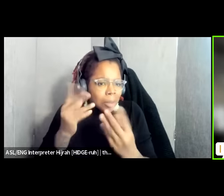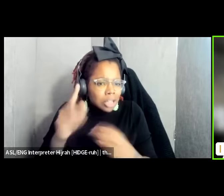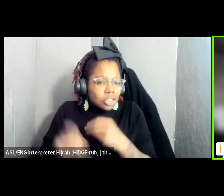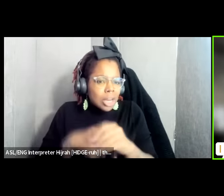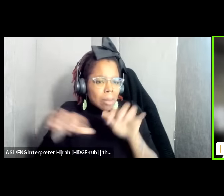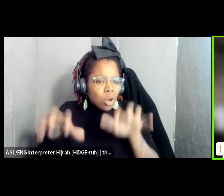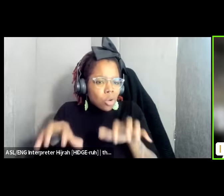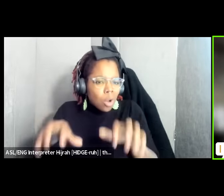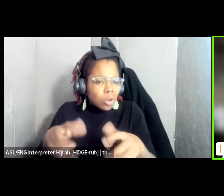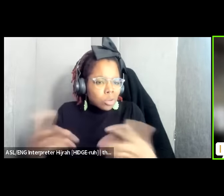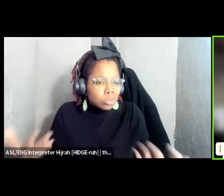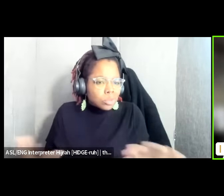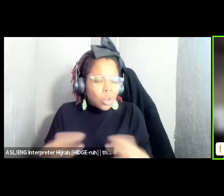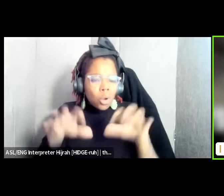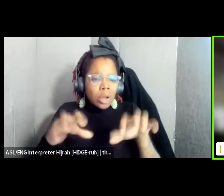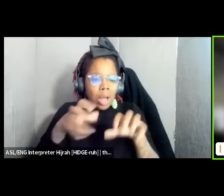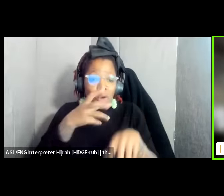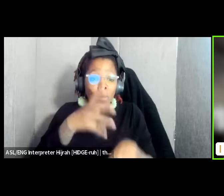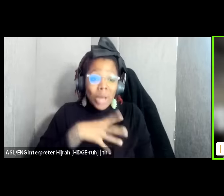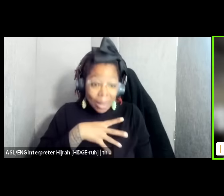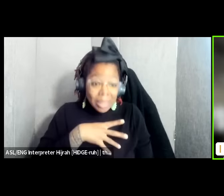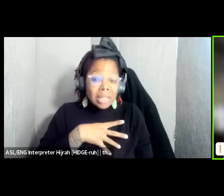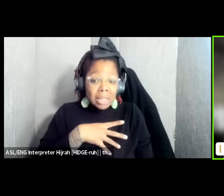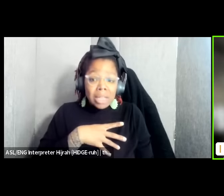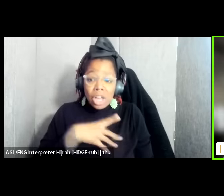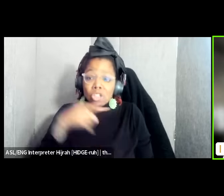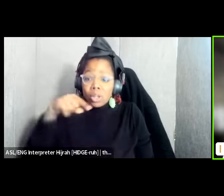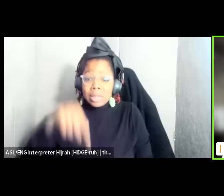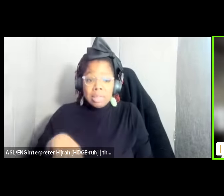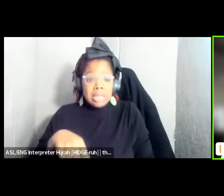The news briefly talks about but is it a priority? Is the international community making this a priority? I don't know. We don't hear anything about it. We're talking about Palestine, the East, the Ukraine. But it's really hard to hear about the DRC and the Congolese women who are raped every day. It's quite difficult.